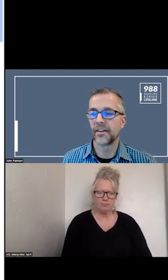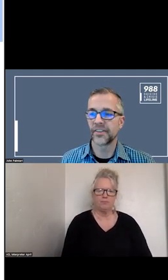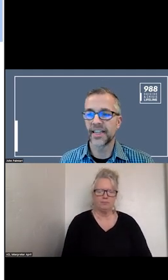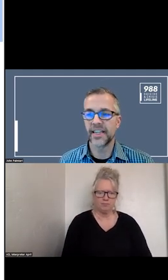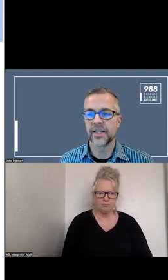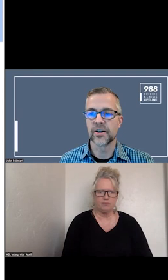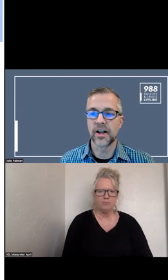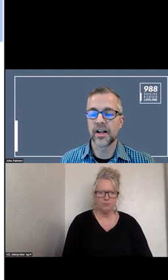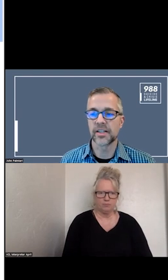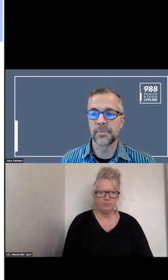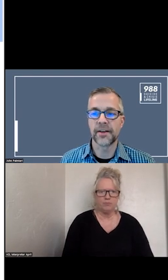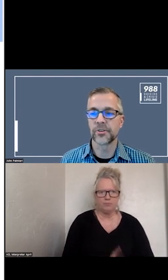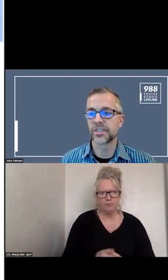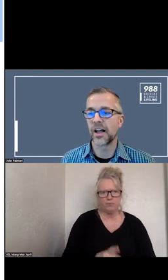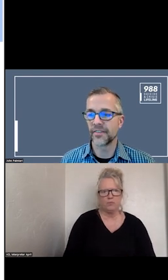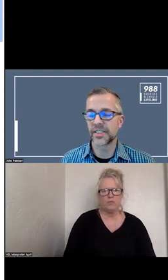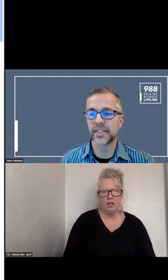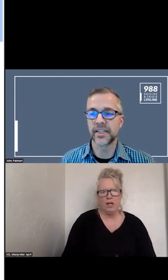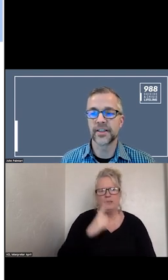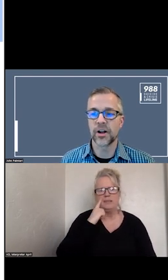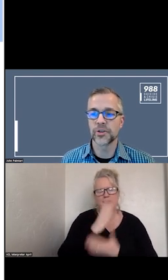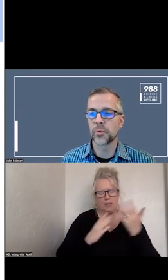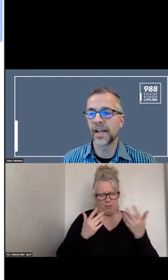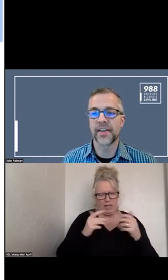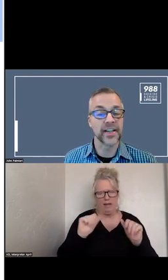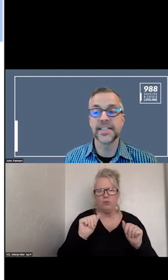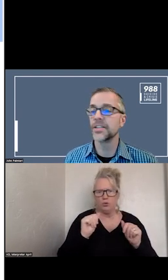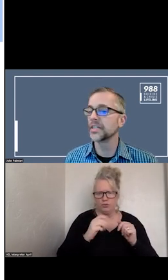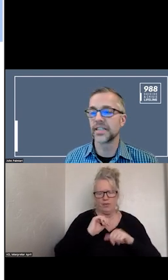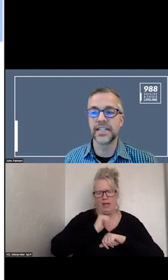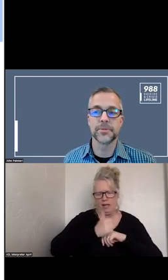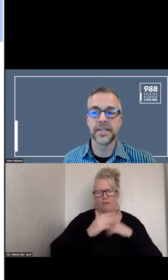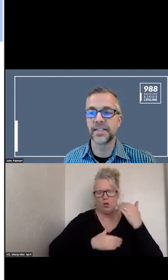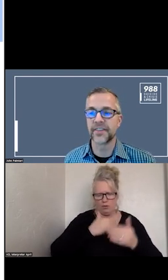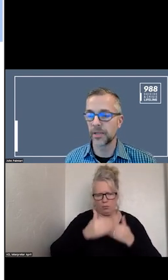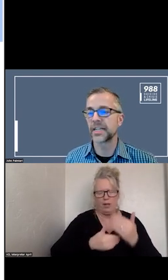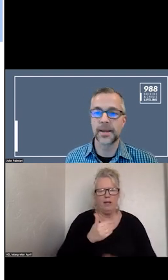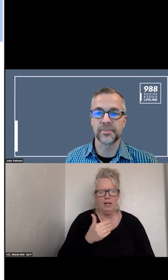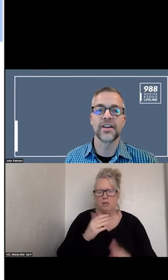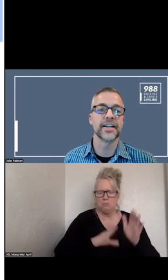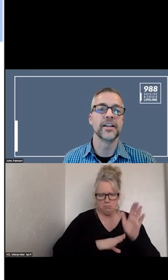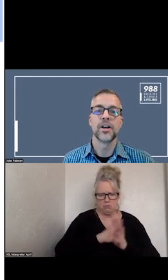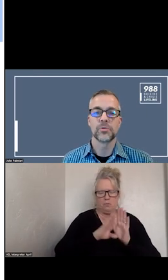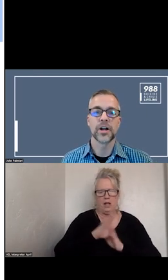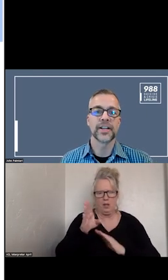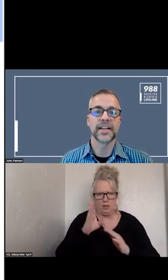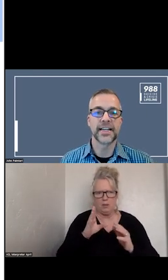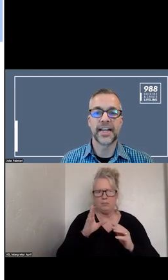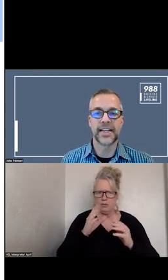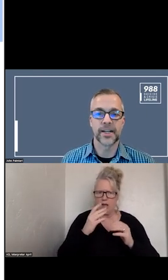FLAGGED HERE ARE EFFORTS THAT YOU ARE UNDER WAY AND CONTINUED TO BE DEVELOPED AND AMPLIFIED CONSIDERING 988 KOR NAD.